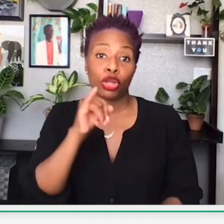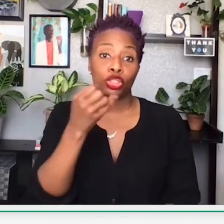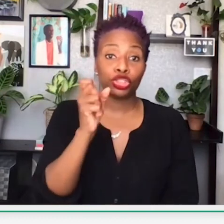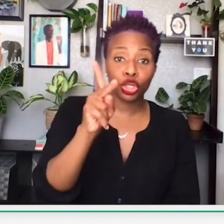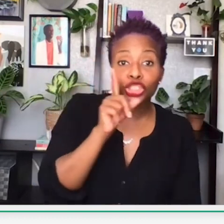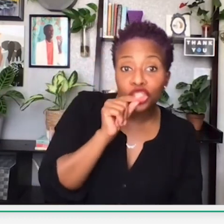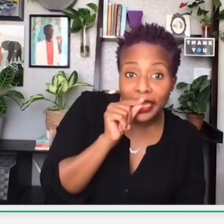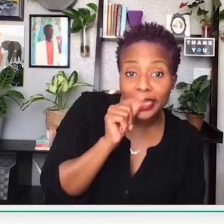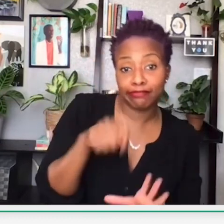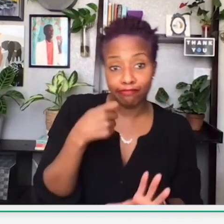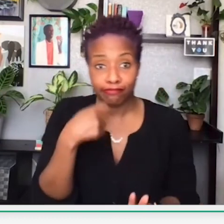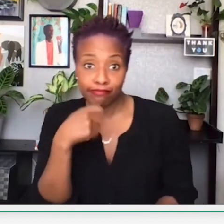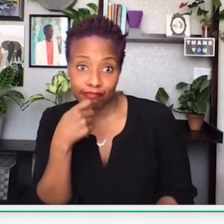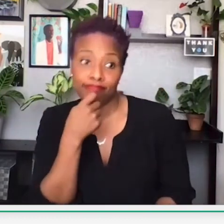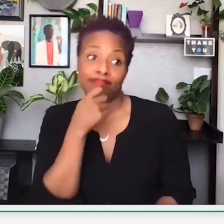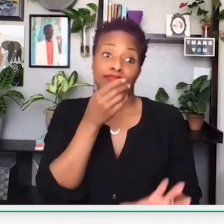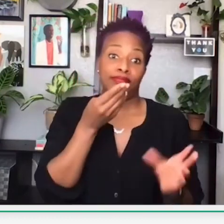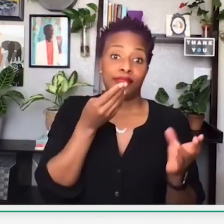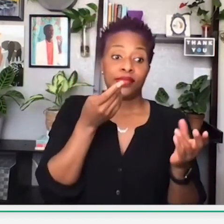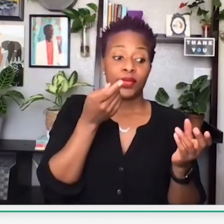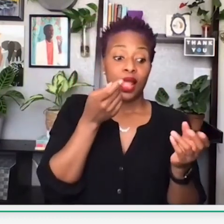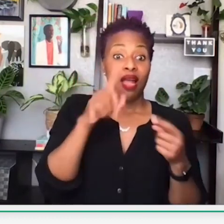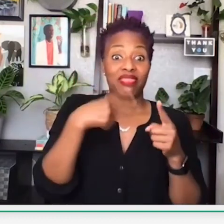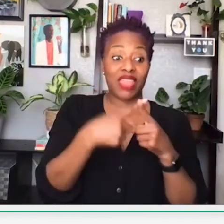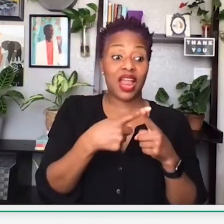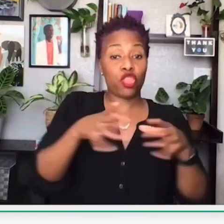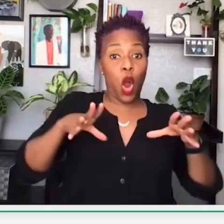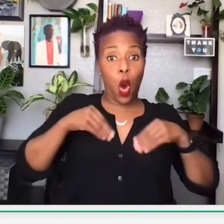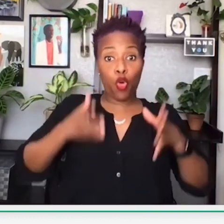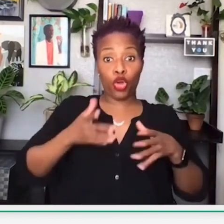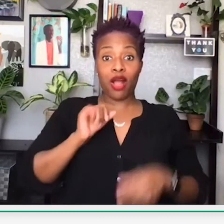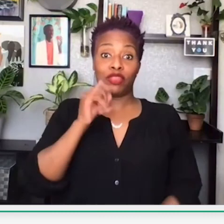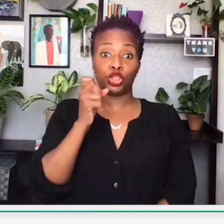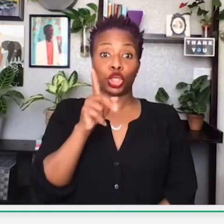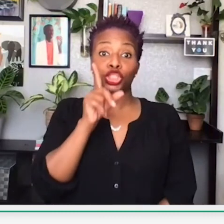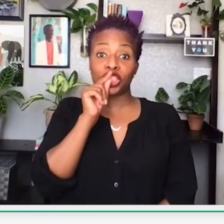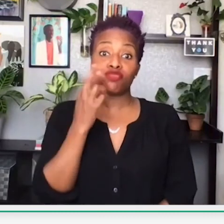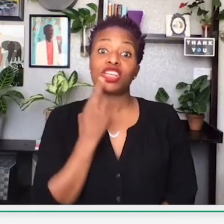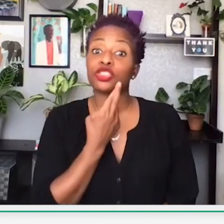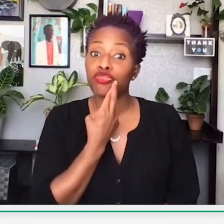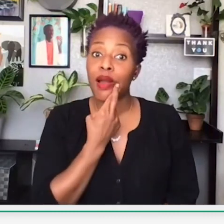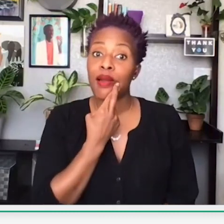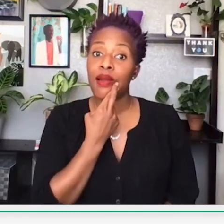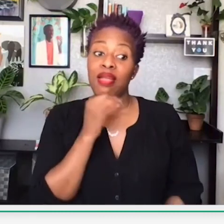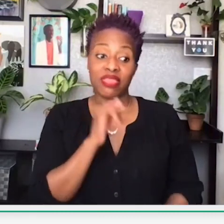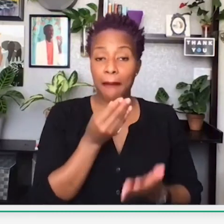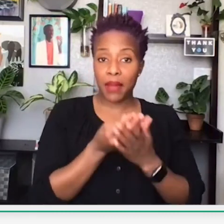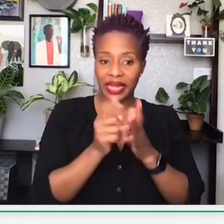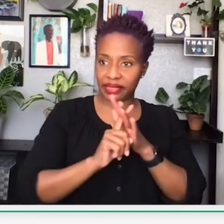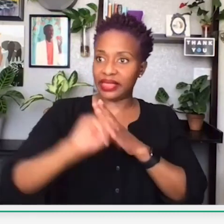a restaurant and order some jerk chicken, and the owner of the jerk chicken restaurant